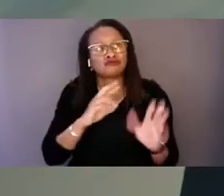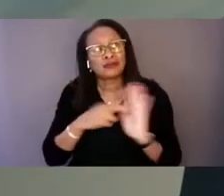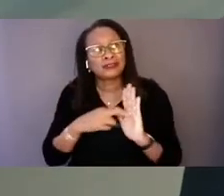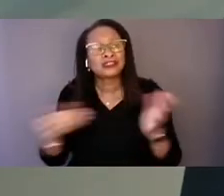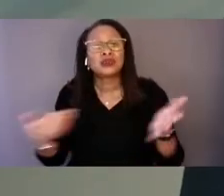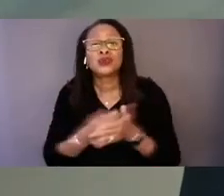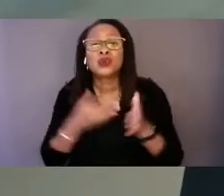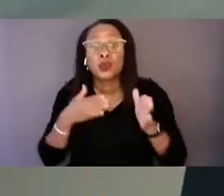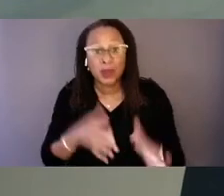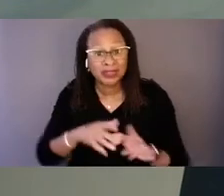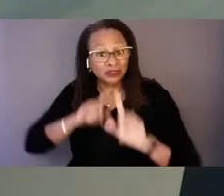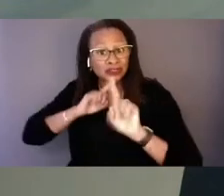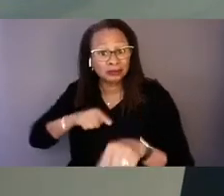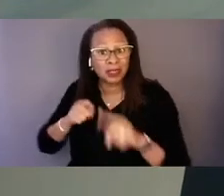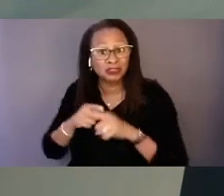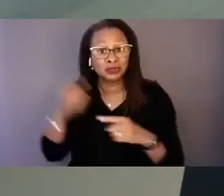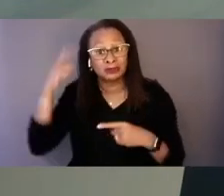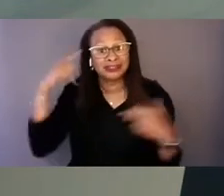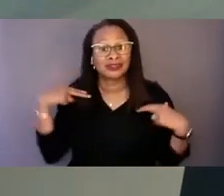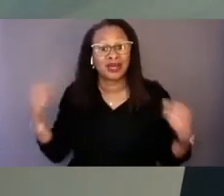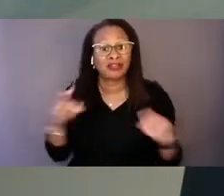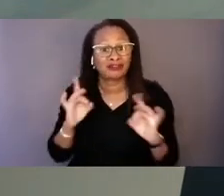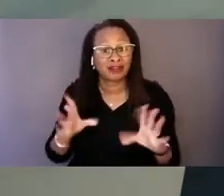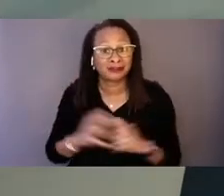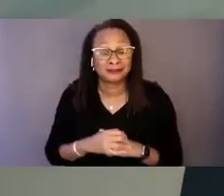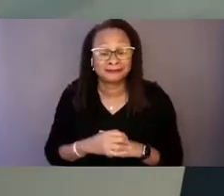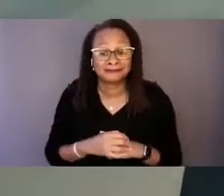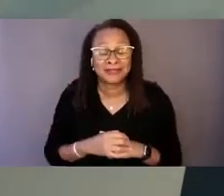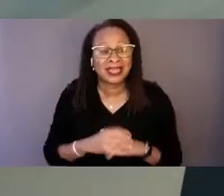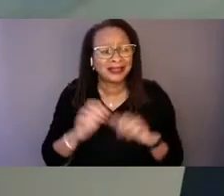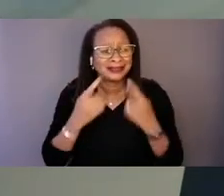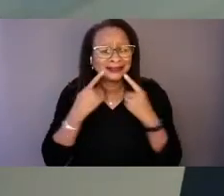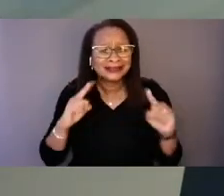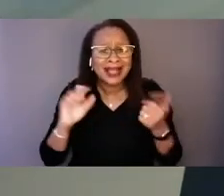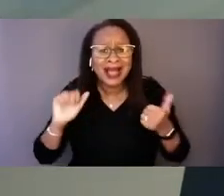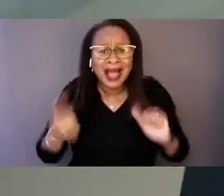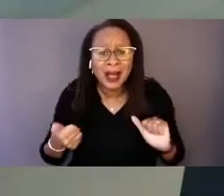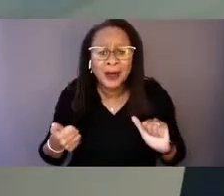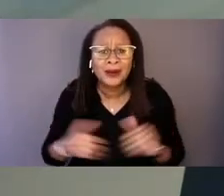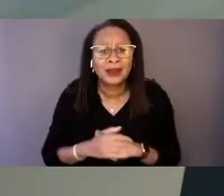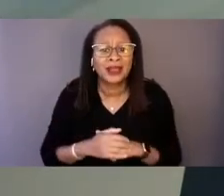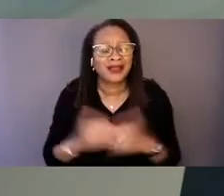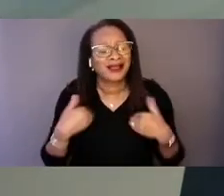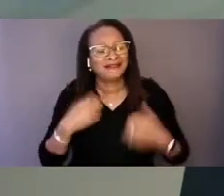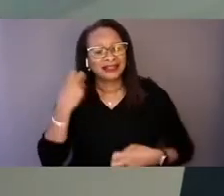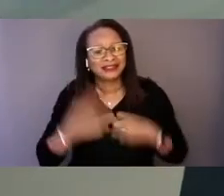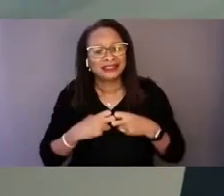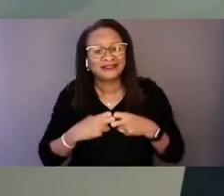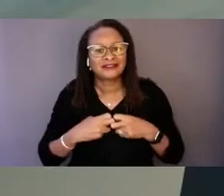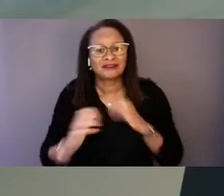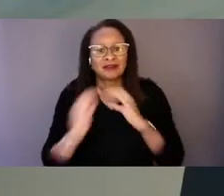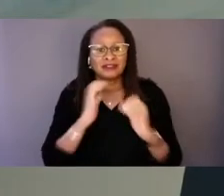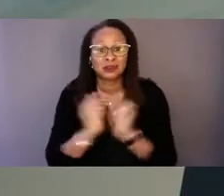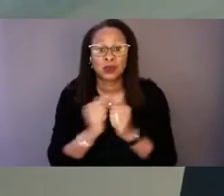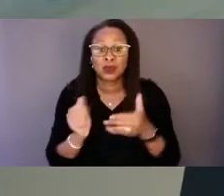This can only be achieved by having the very difficult conversations with leaders in society at all levels,